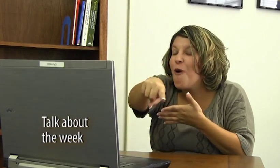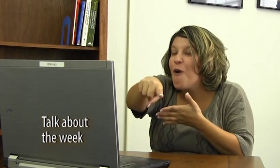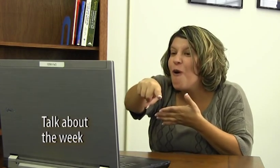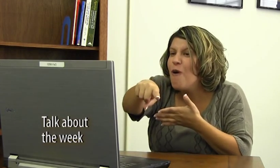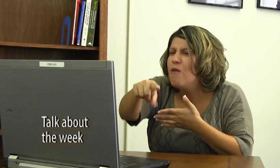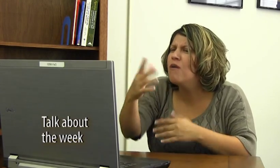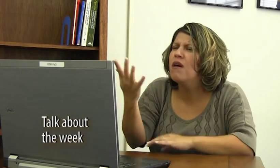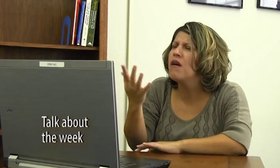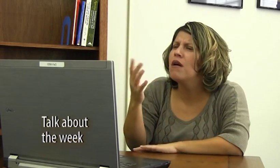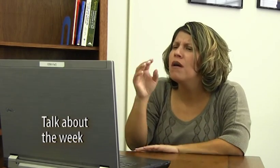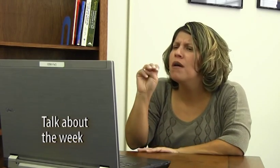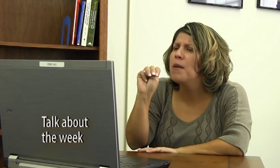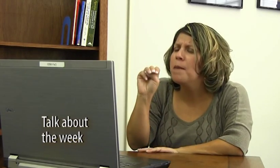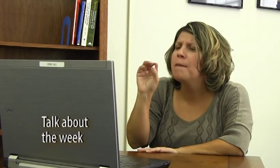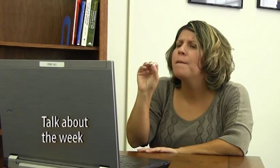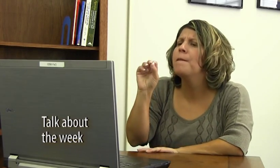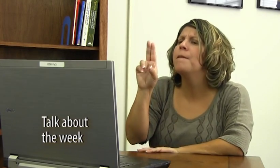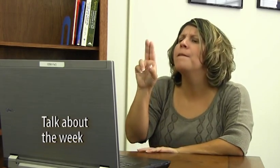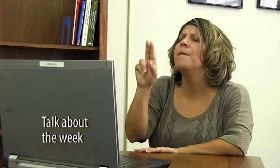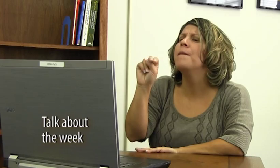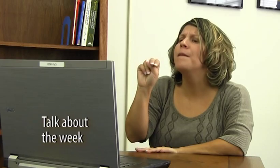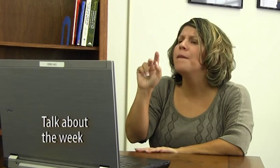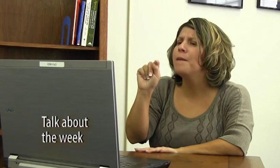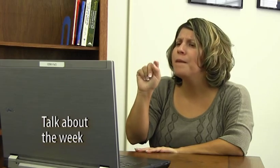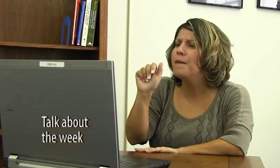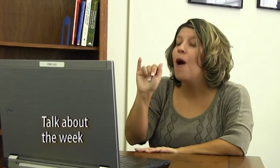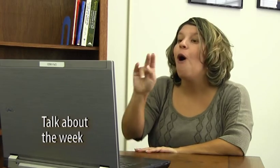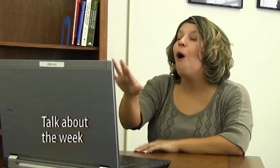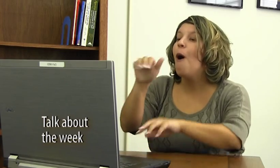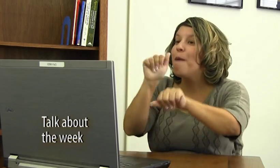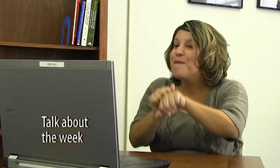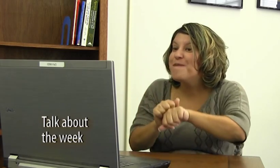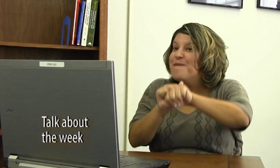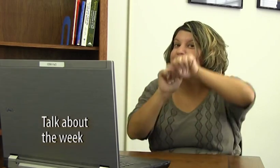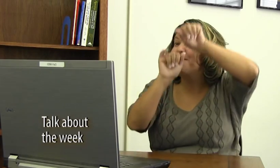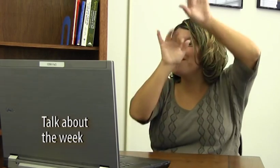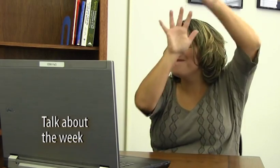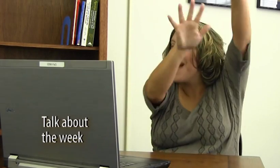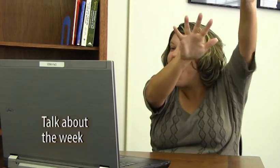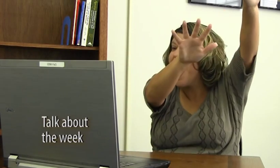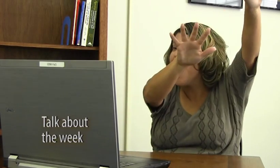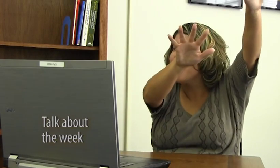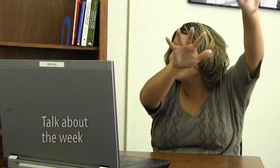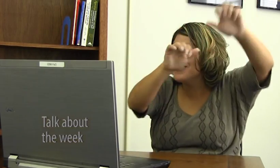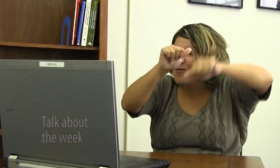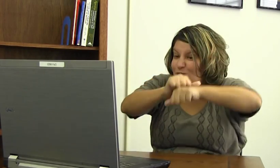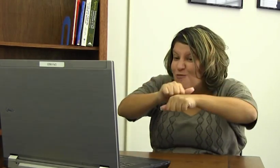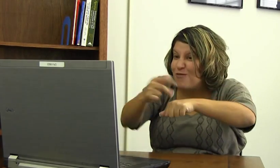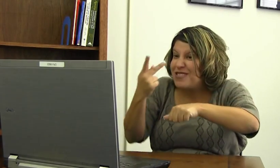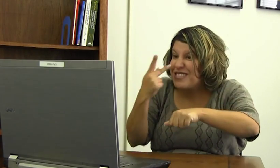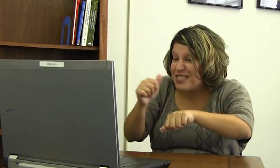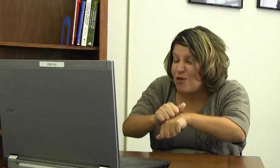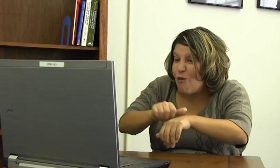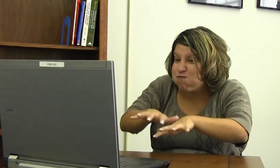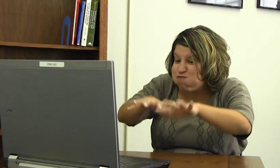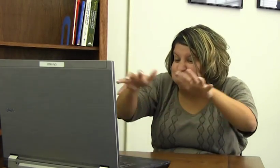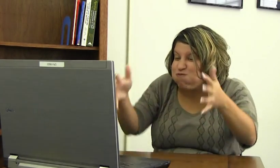Last week where did you go? You went up to the mountains. Really?